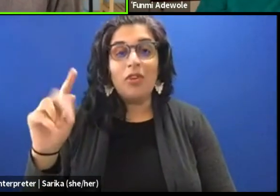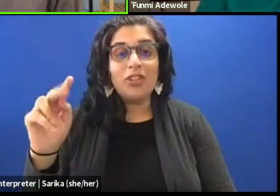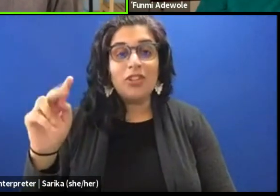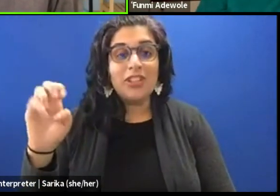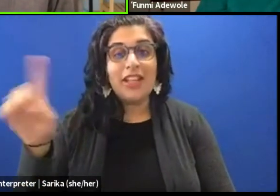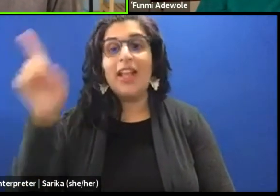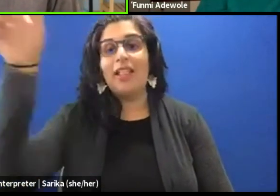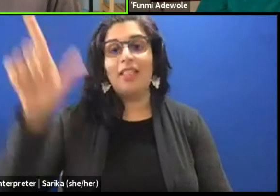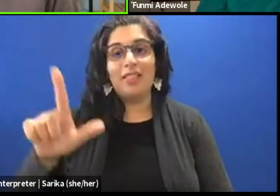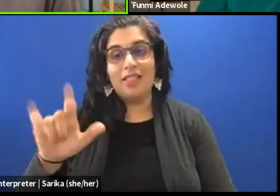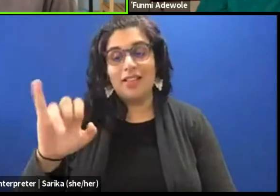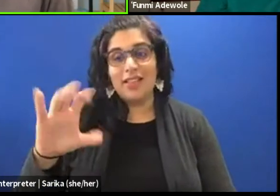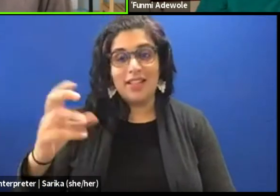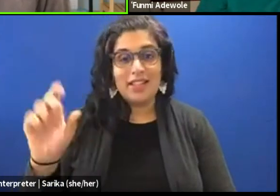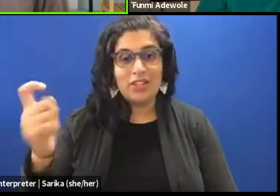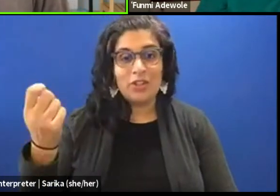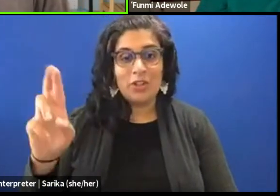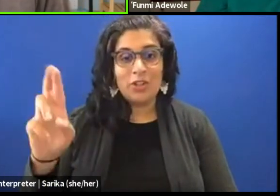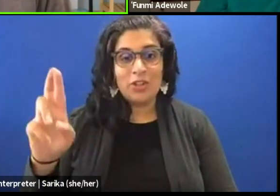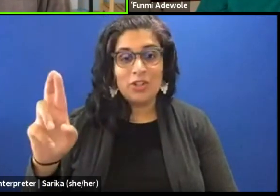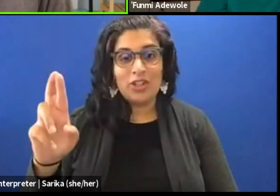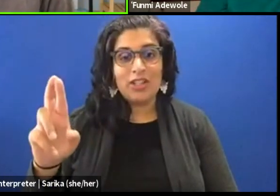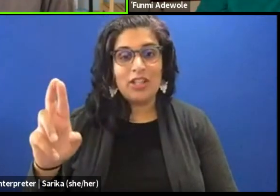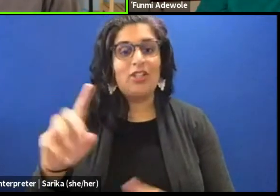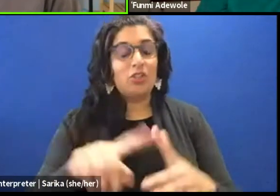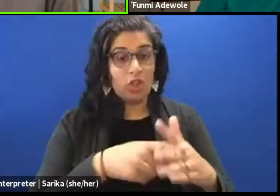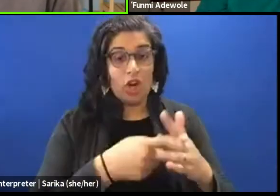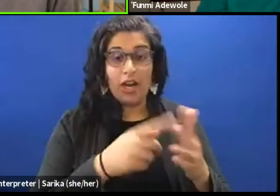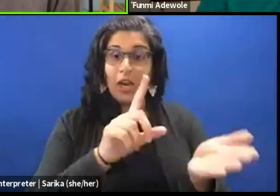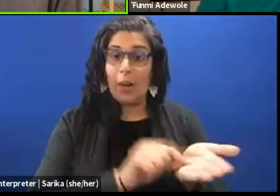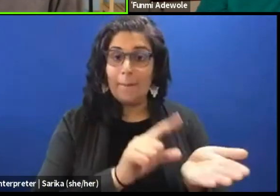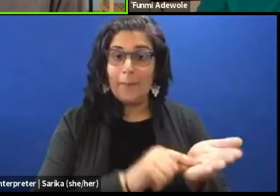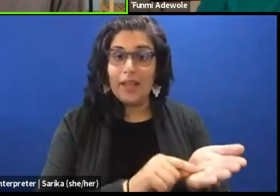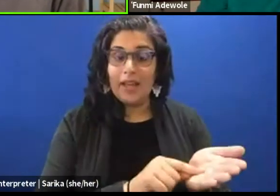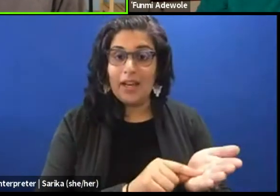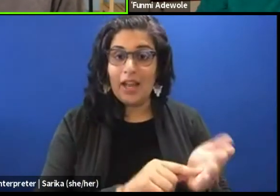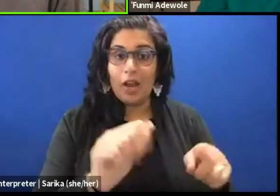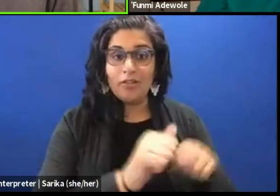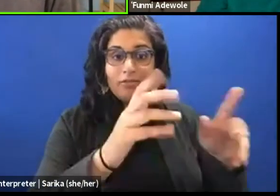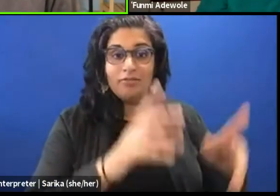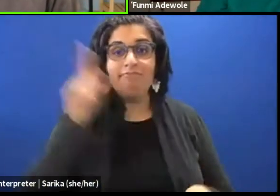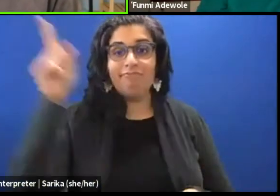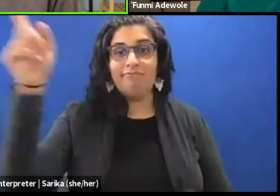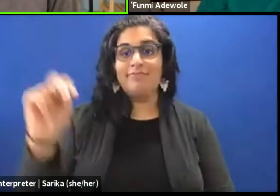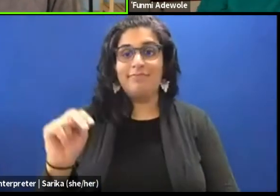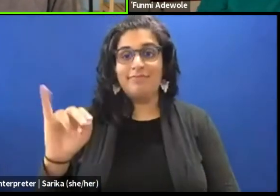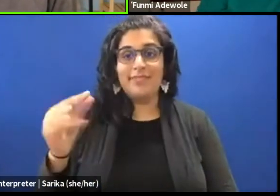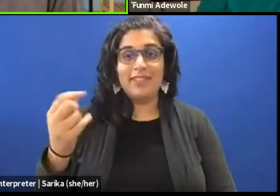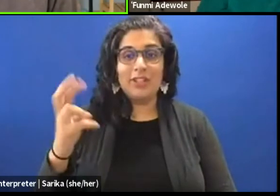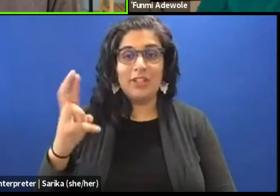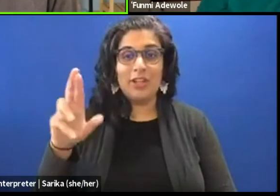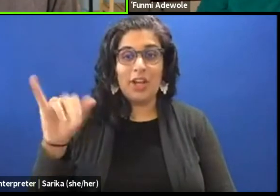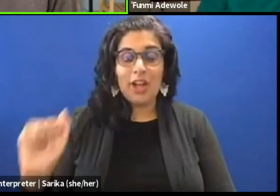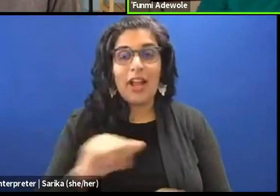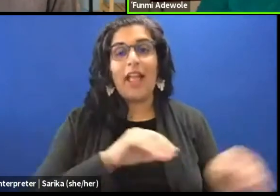She started out as a media practitioner in Nigeria but into performance and moved into England in 1994.